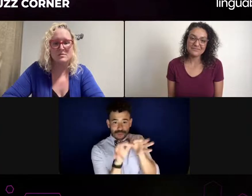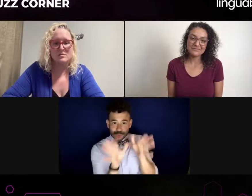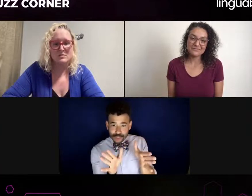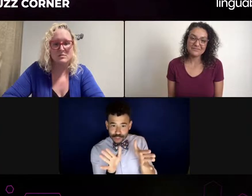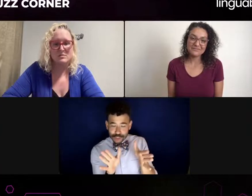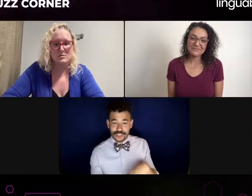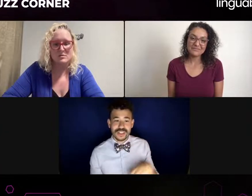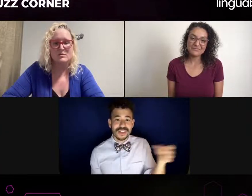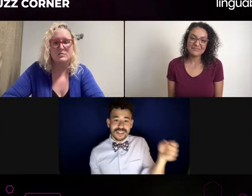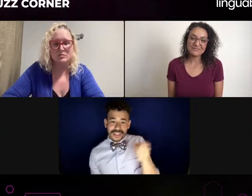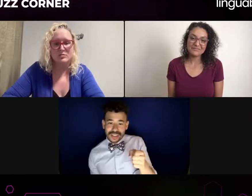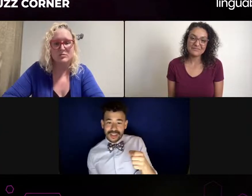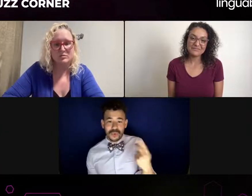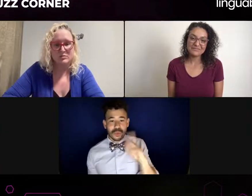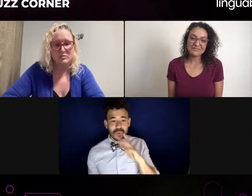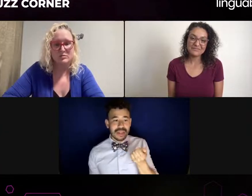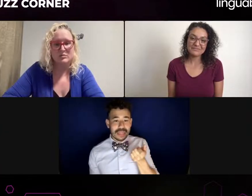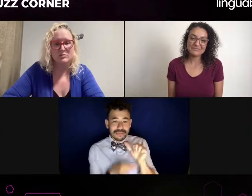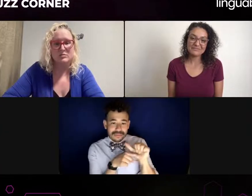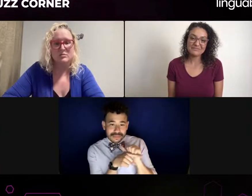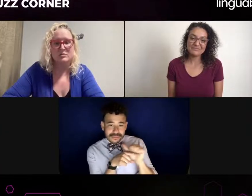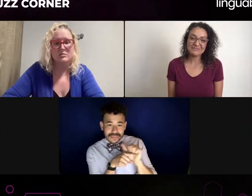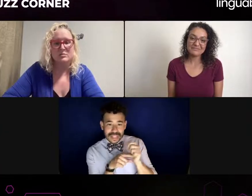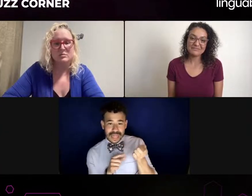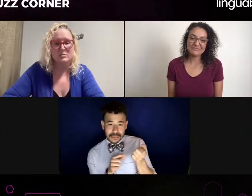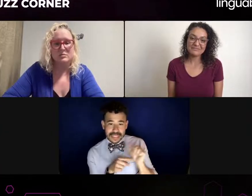And then afterwards I'll request to switch out the interpreter for someone else.